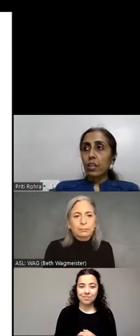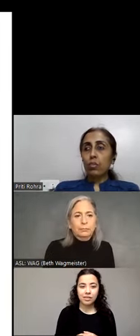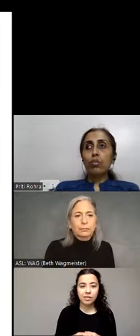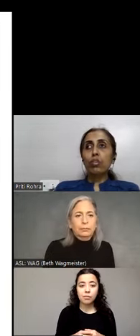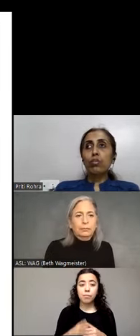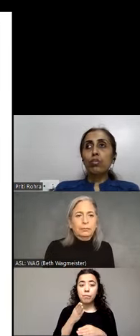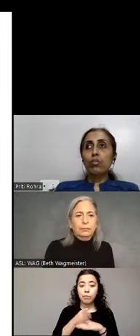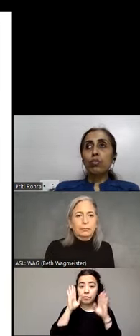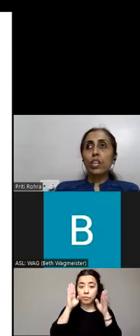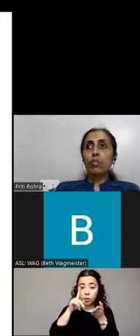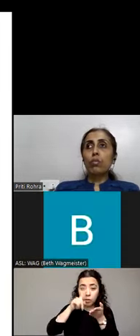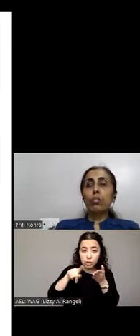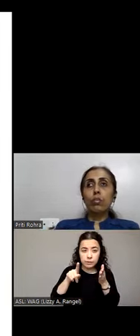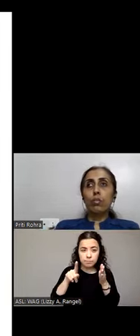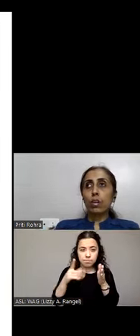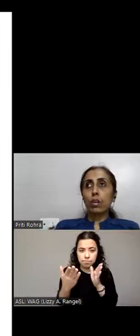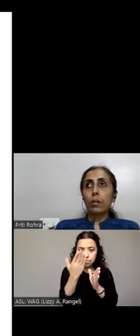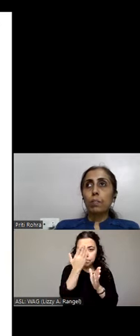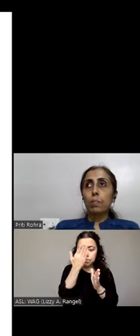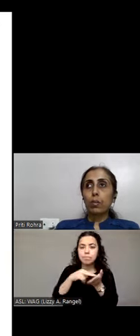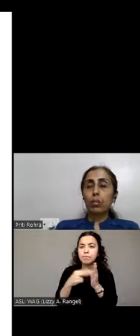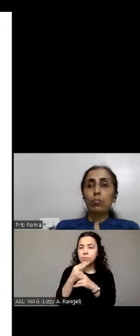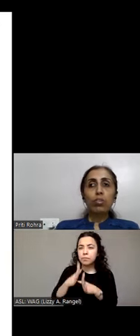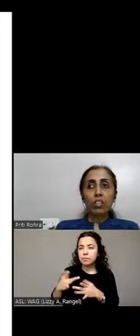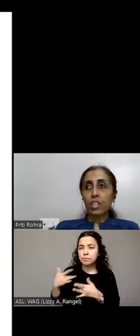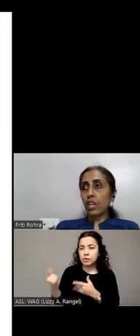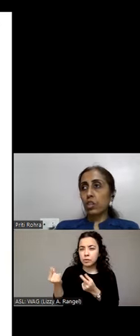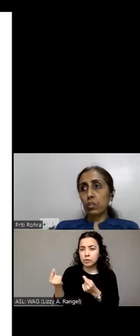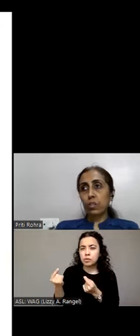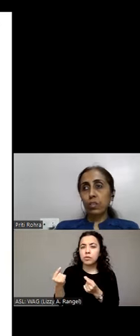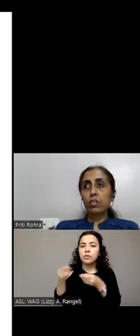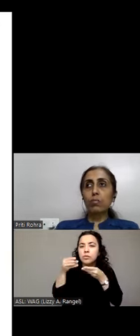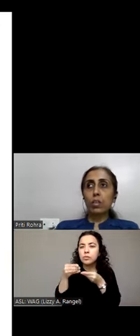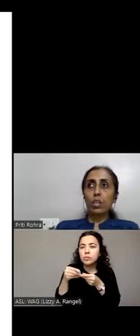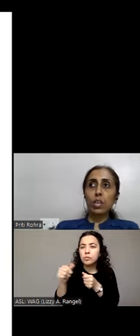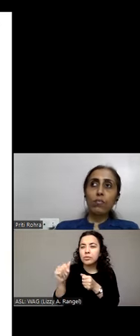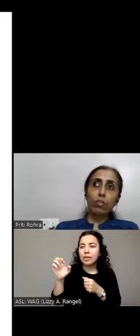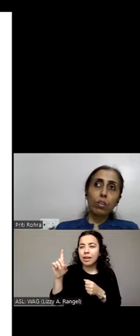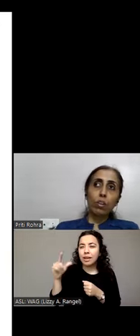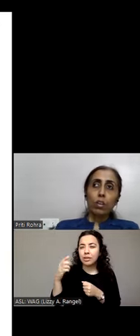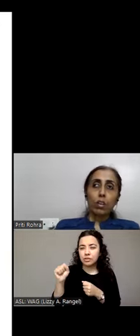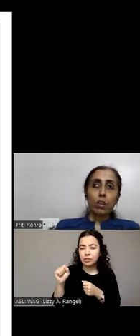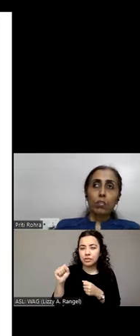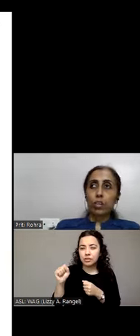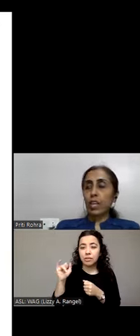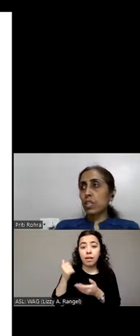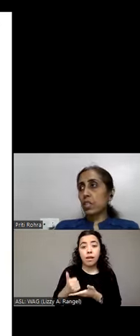users also tend to turn on, you know, smooth out the edges. This is especially helpful for text as